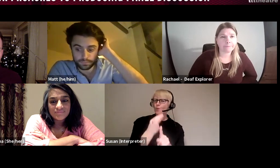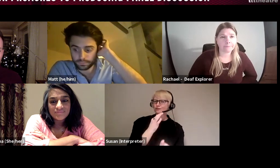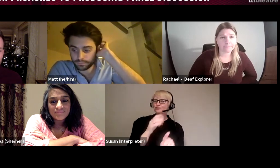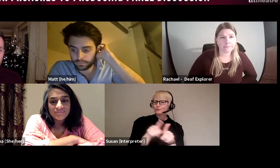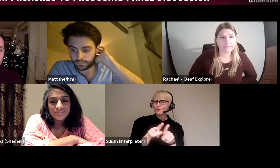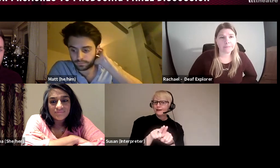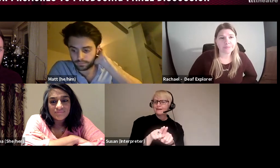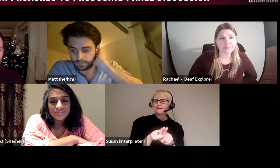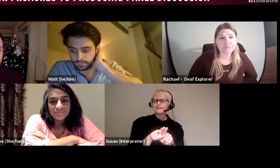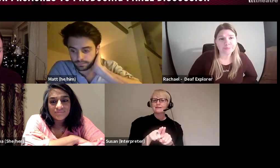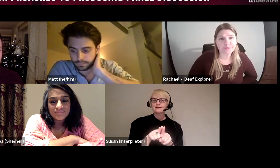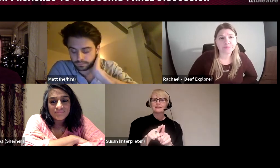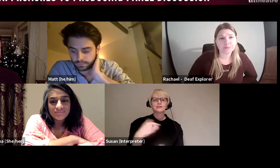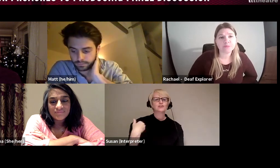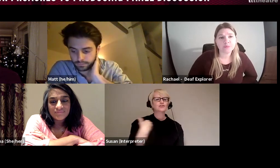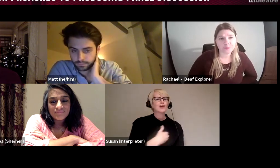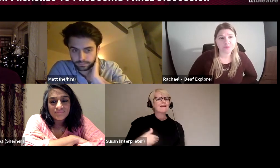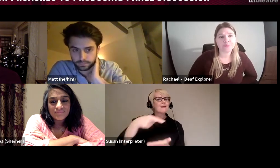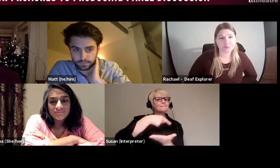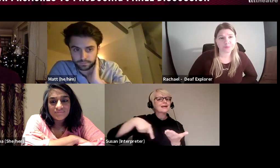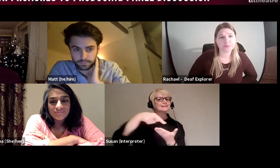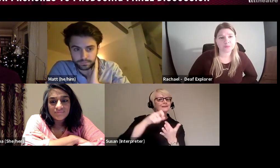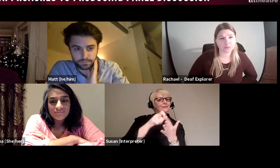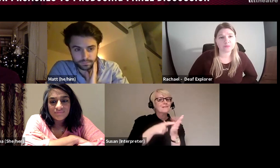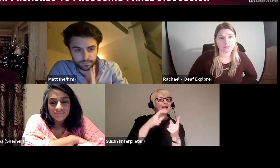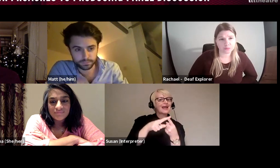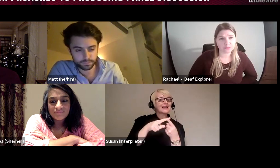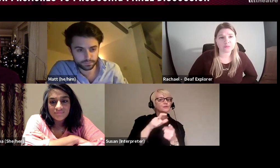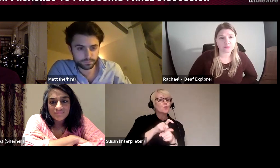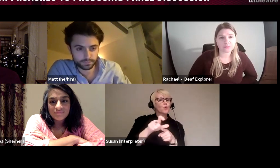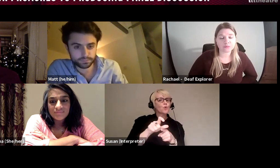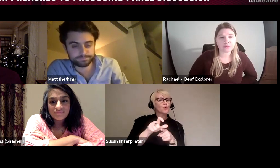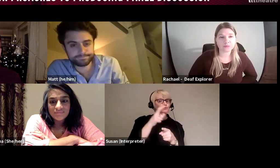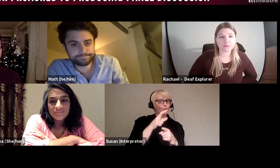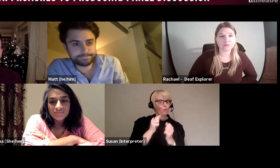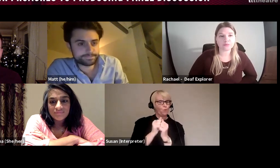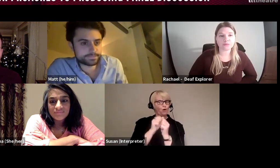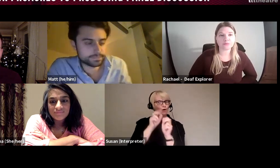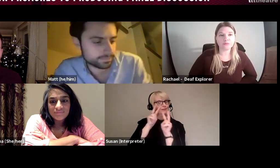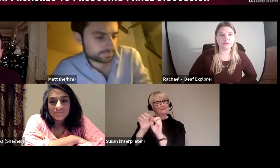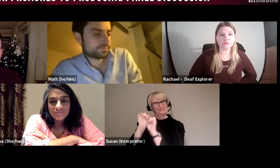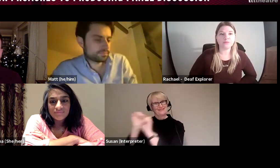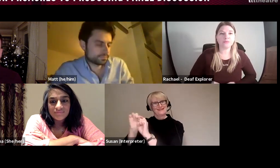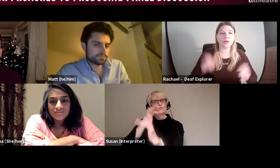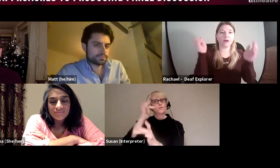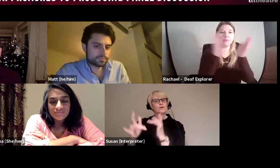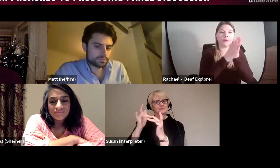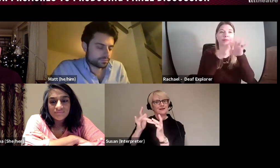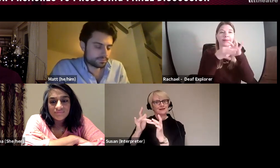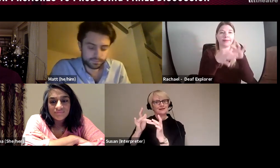the China Plate course, so look up their web site. For their training opportunity.